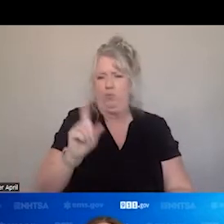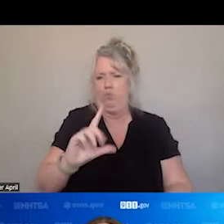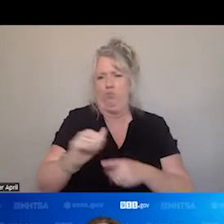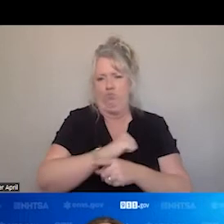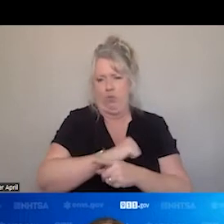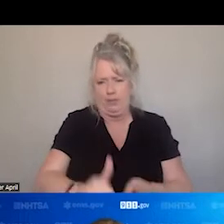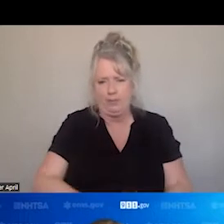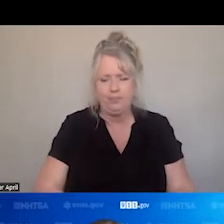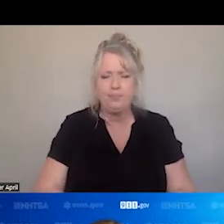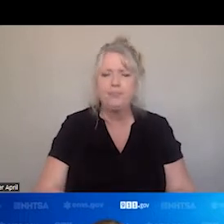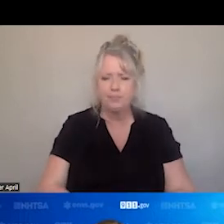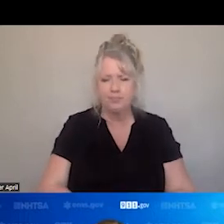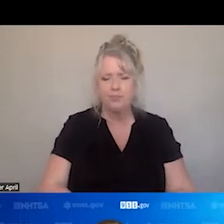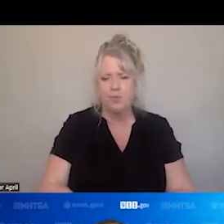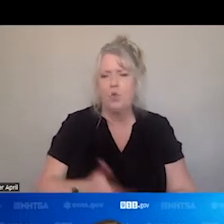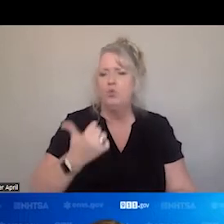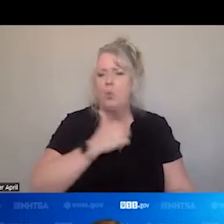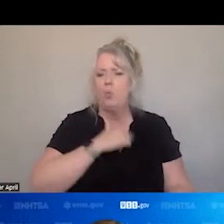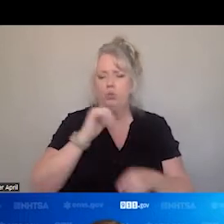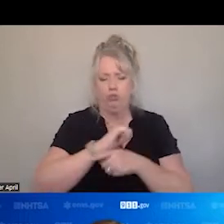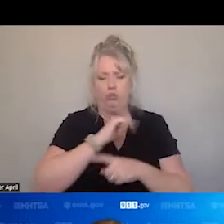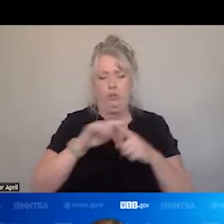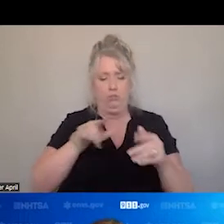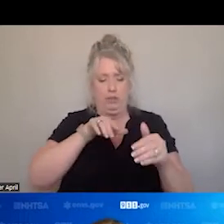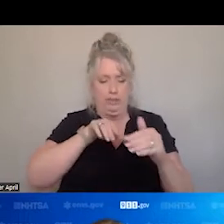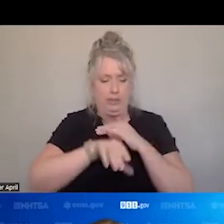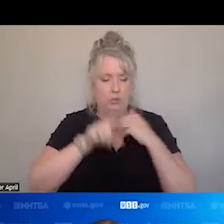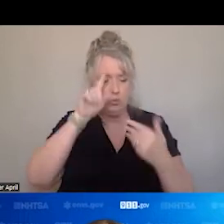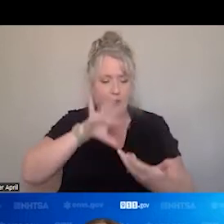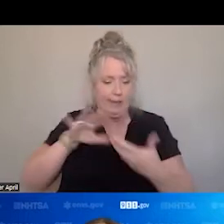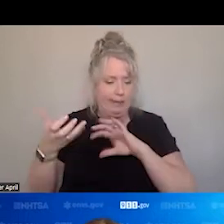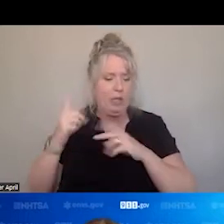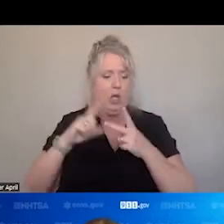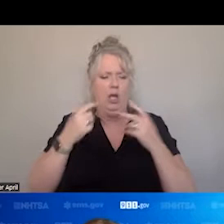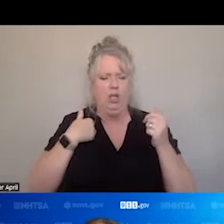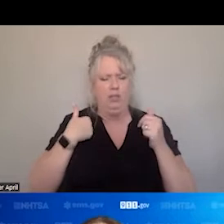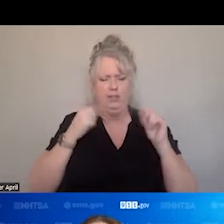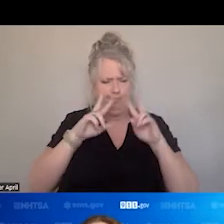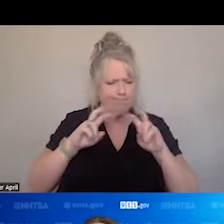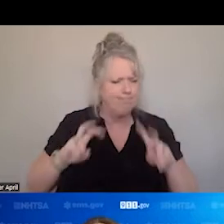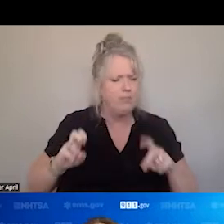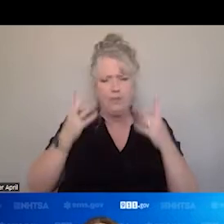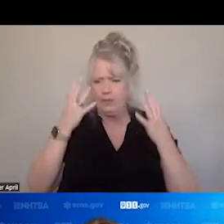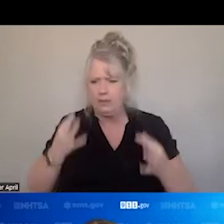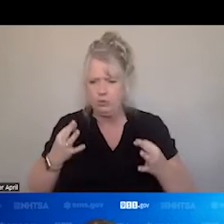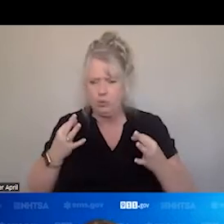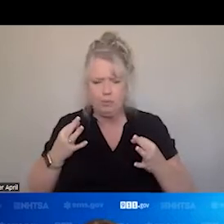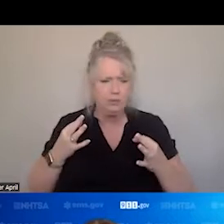WE ARE TRAINED TO WALK INTO THE CHAOS, ASSESS IT, DETERMINE LIFE THREATS, MANAGE THOSE LIFE THREATS,